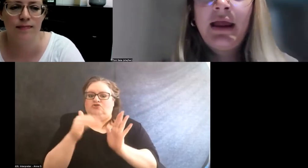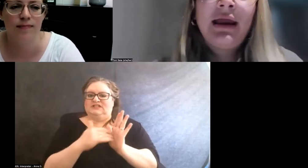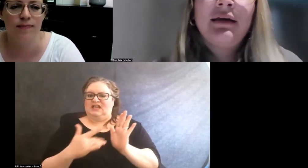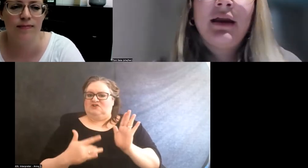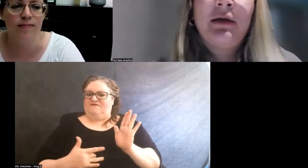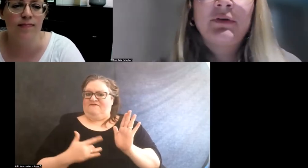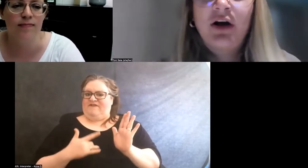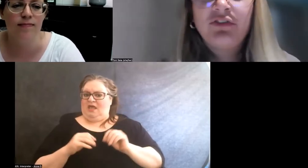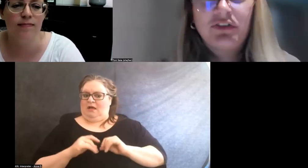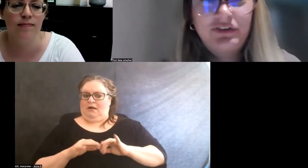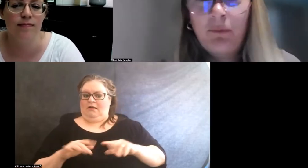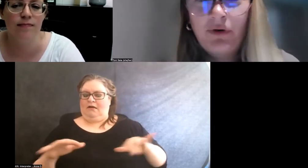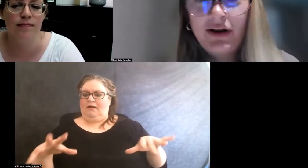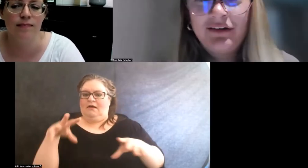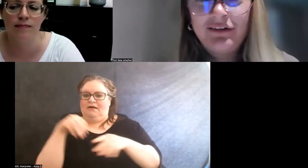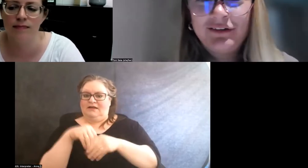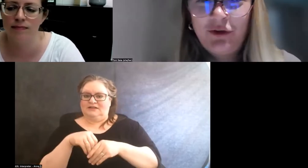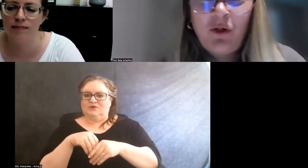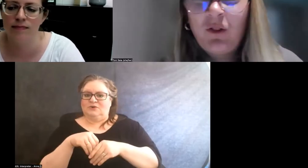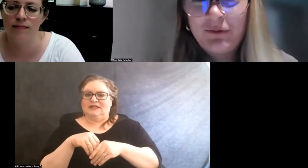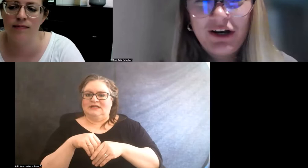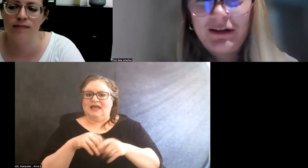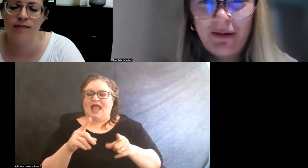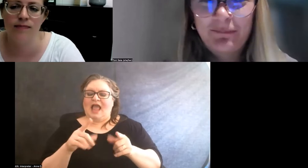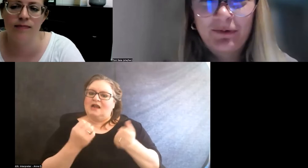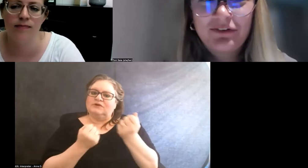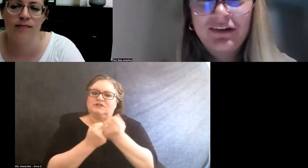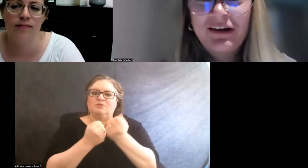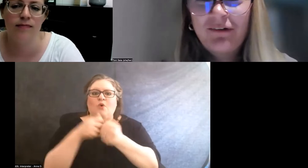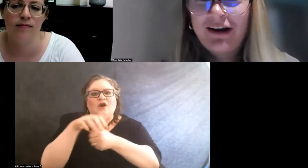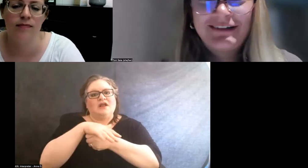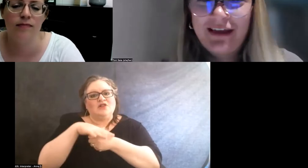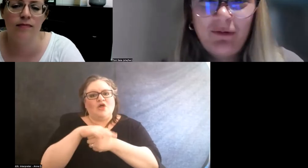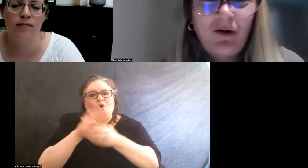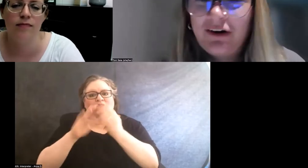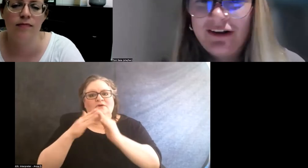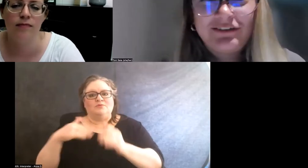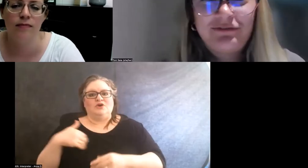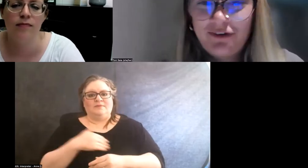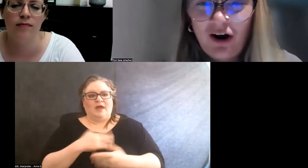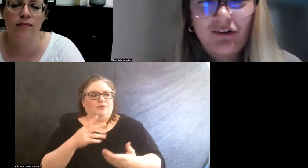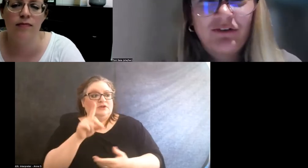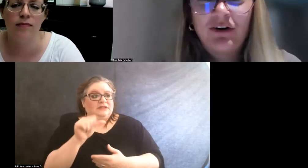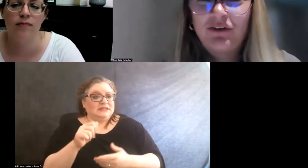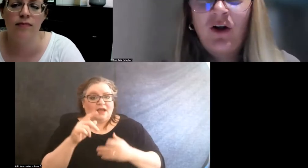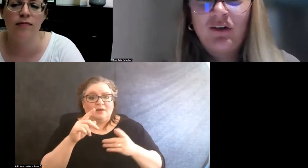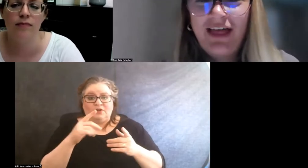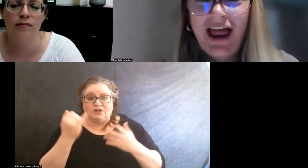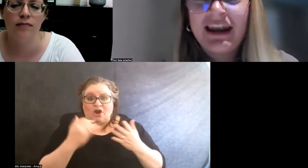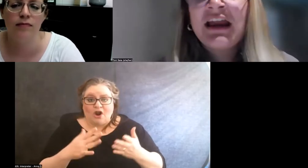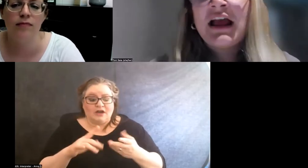And it was also supporting local community members, right? Disabled artists, photographers, all of that.